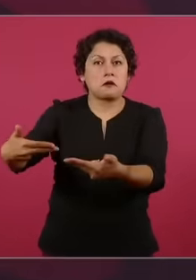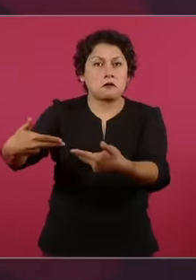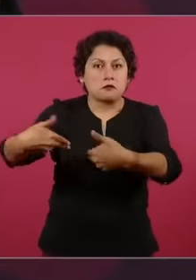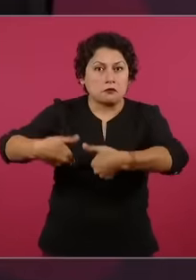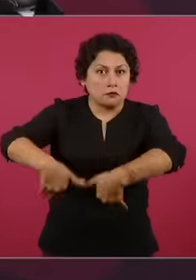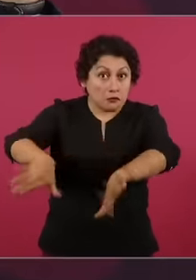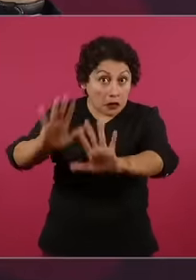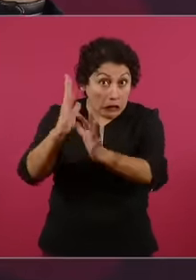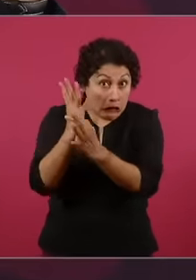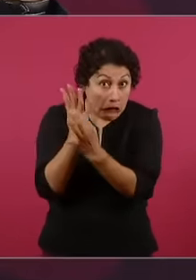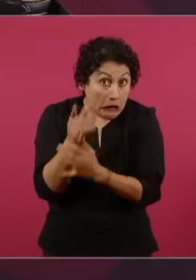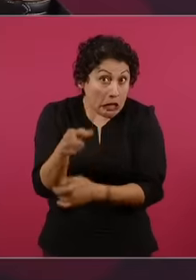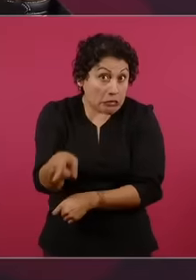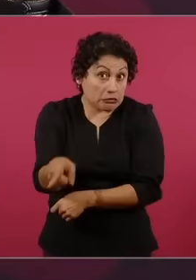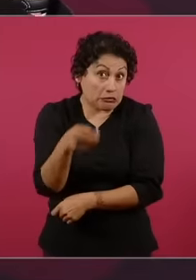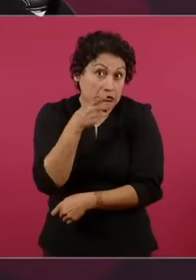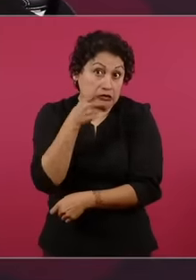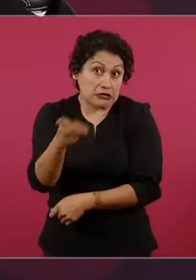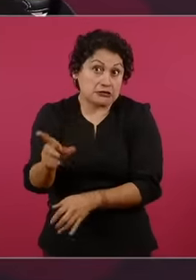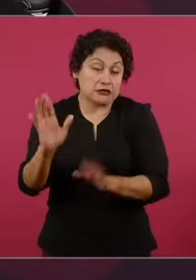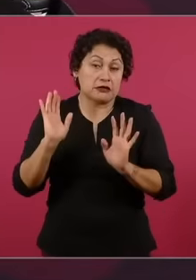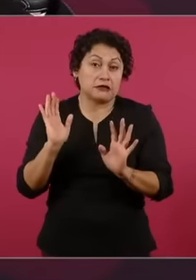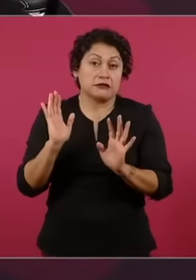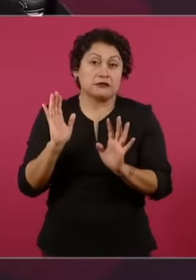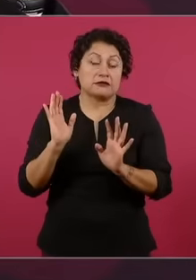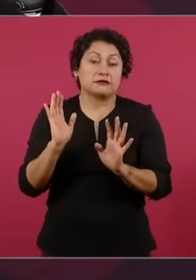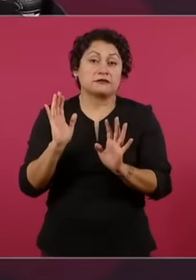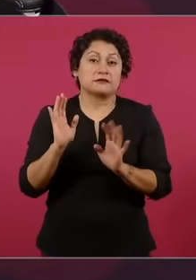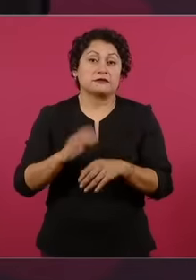time for more than a